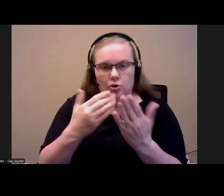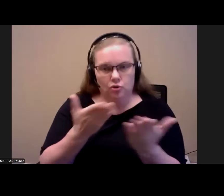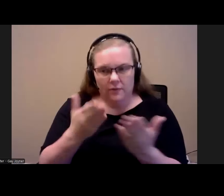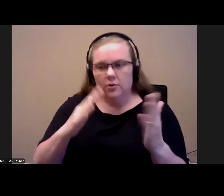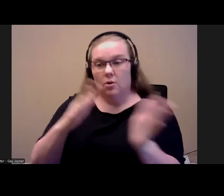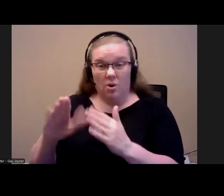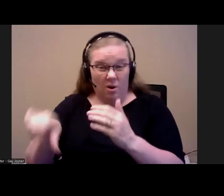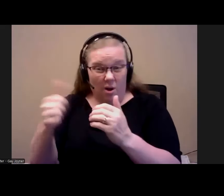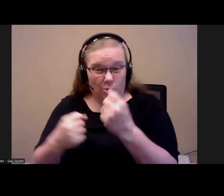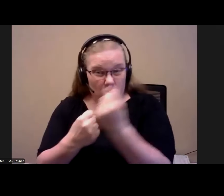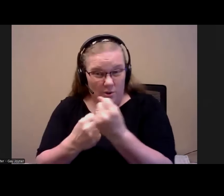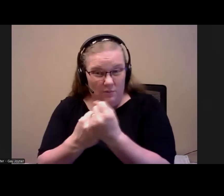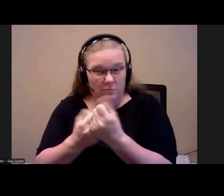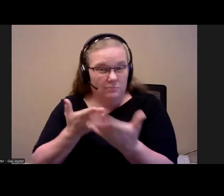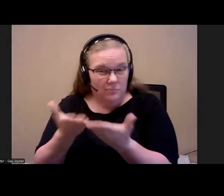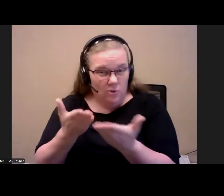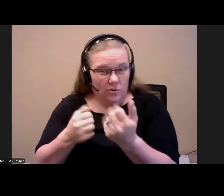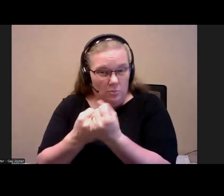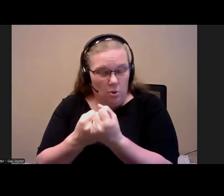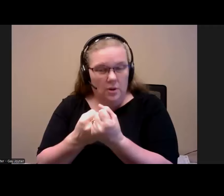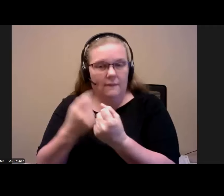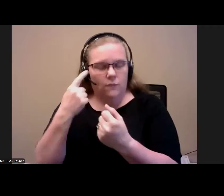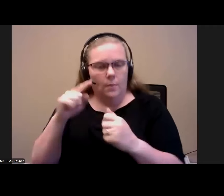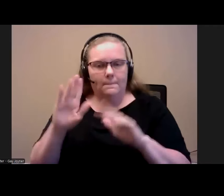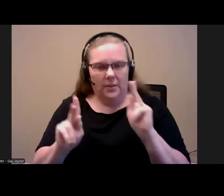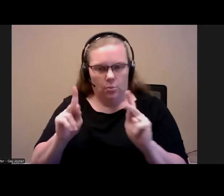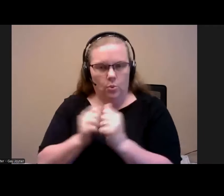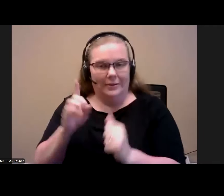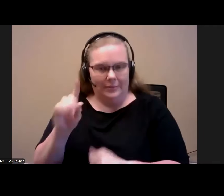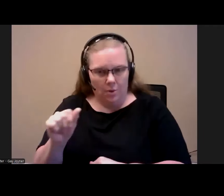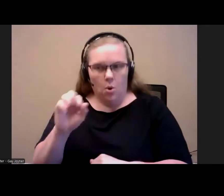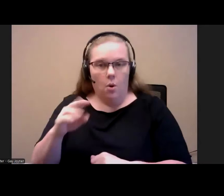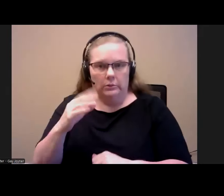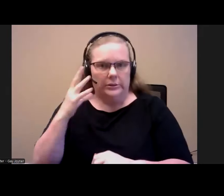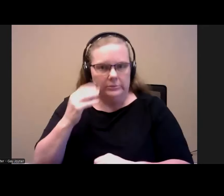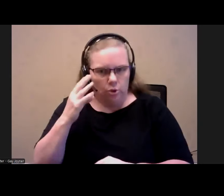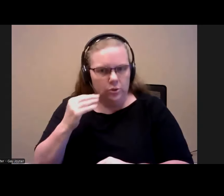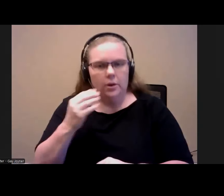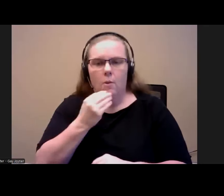provided to people with disabilities or people experience homelessness who have disabilities.